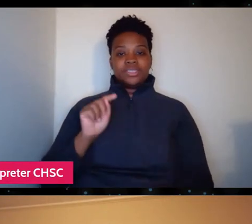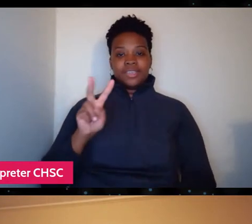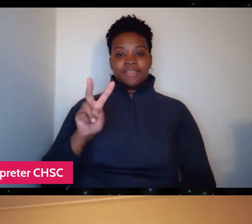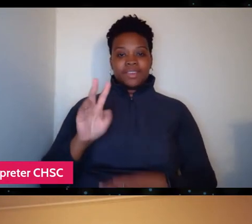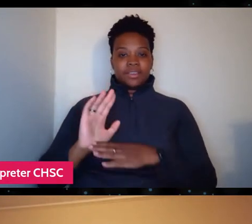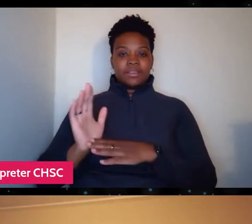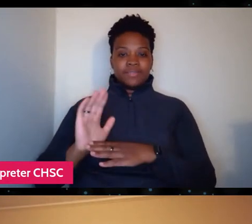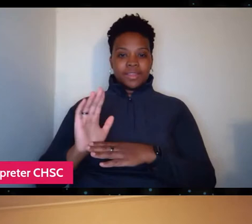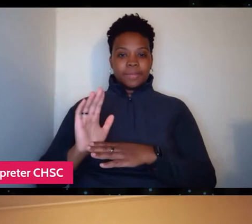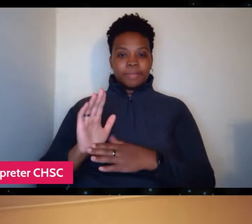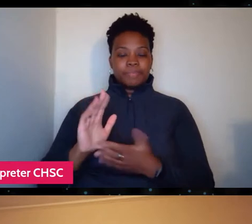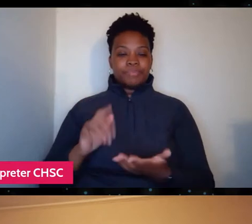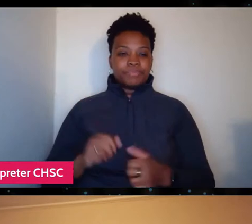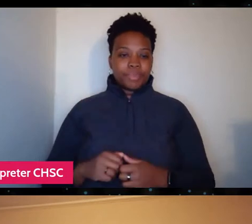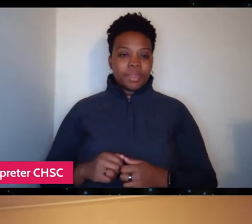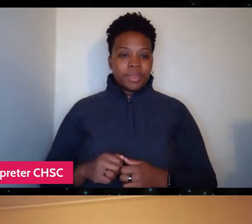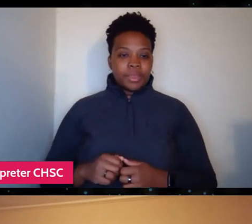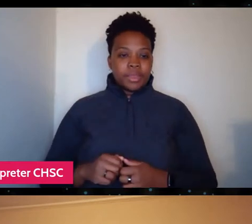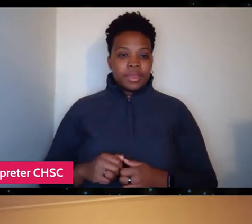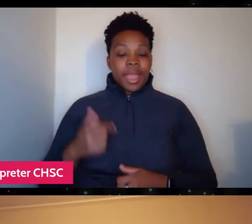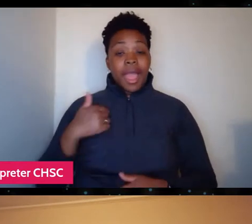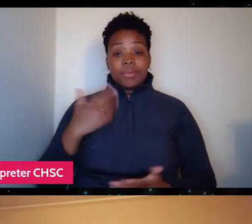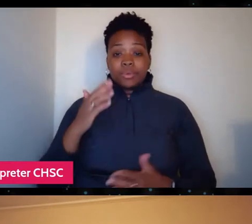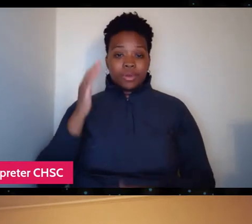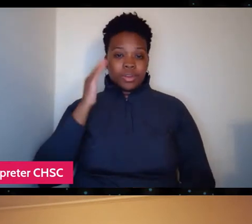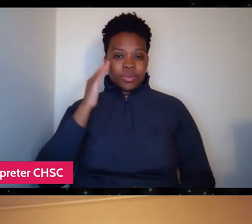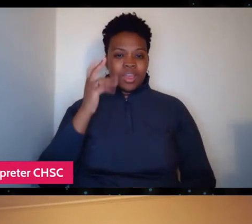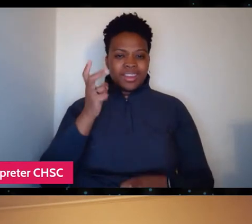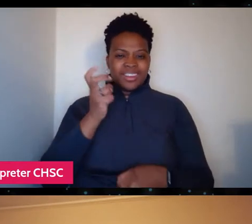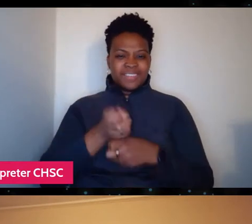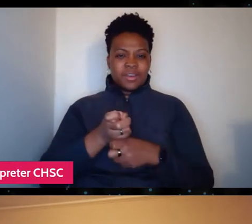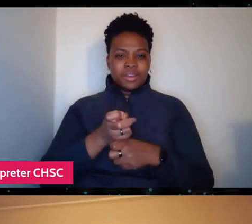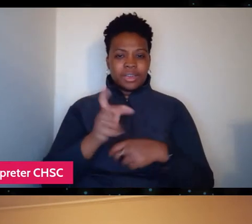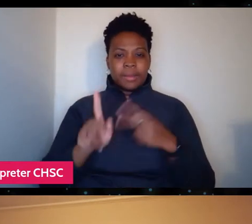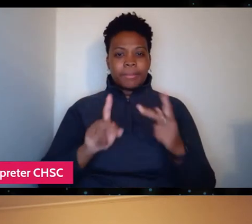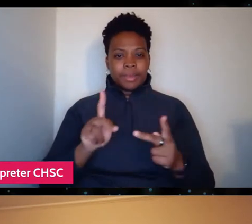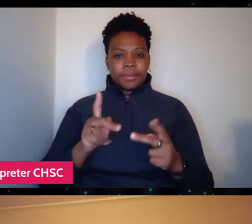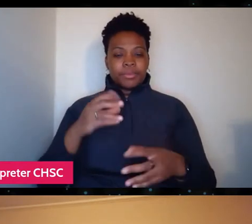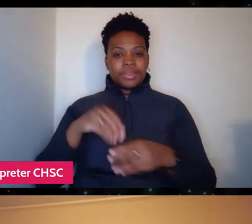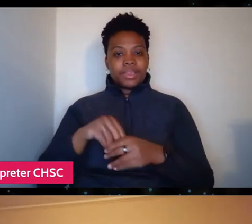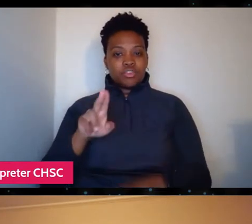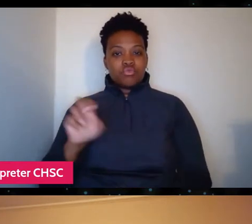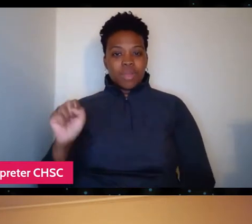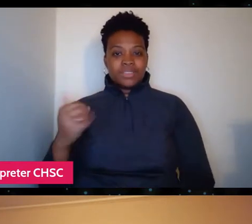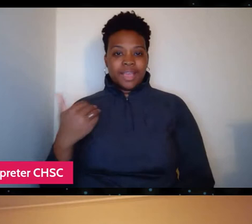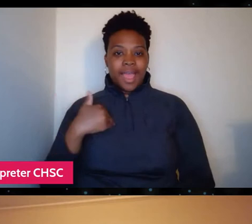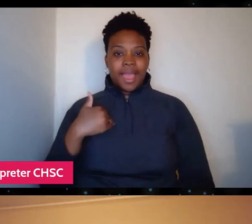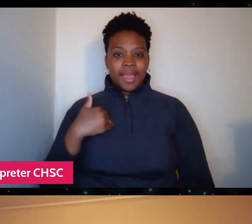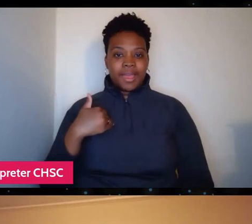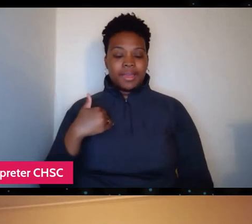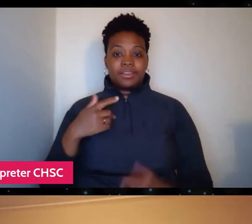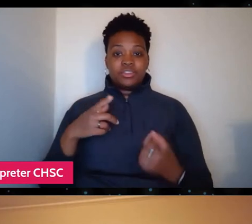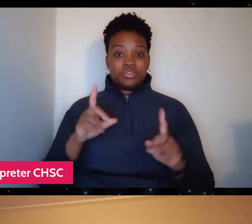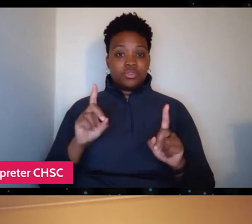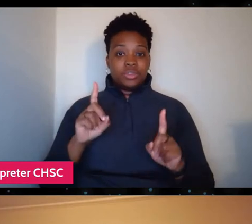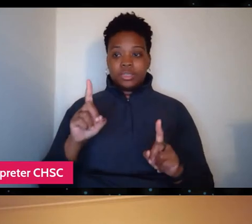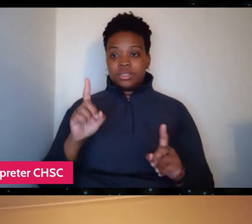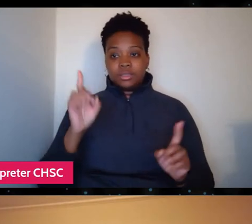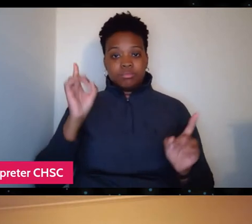And I wasn't aware already of the difficulty people in the United States had, and this incredible paradox that the world's wealthiest nation,